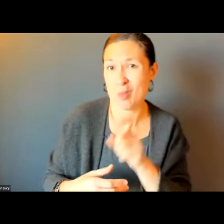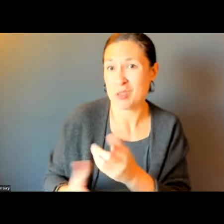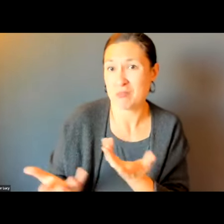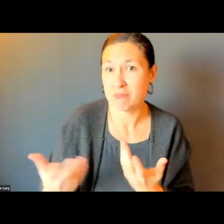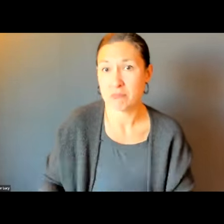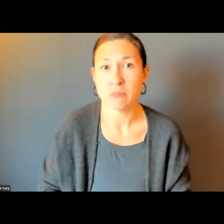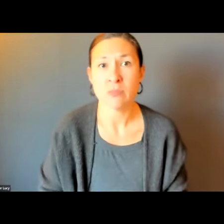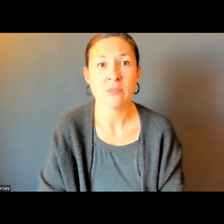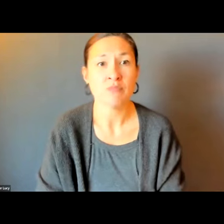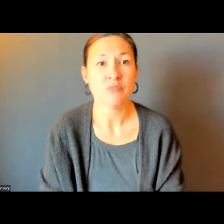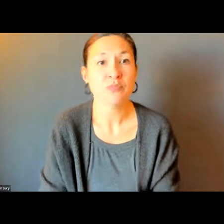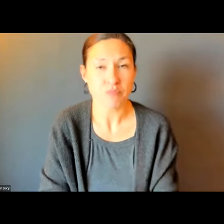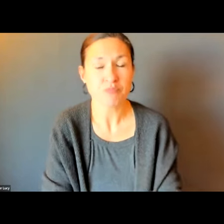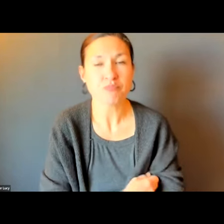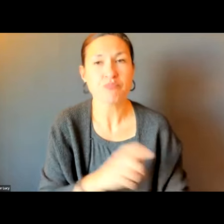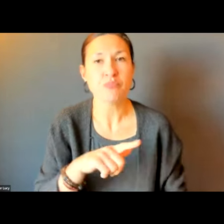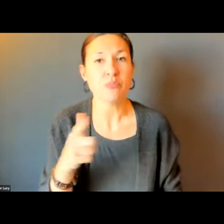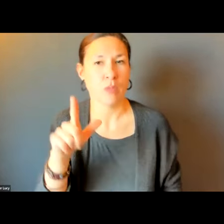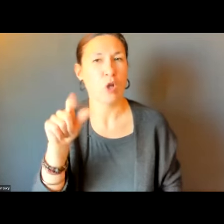THAT'S MY QUESTION. THANK YOU.